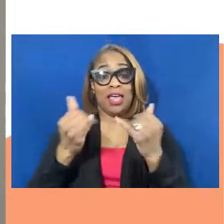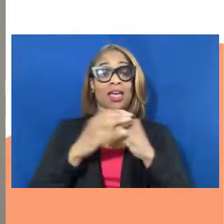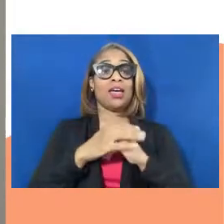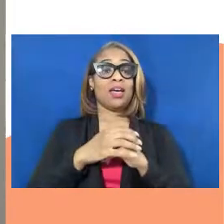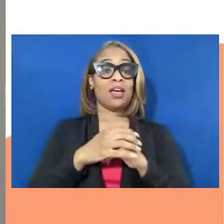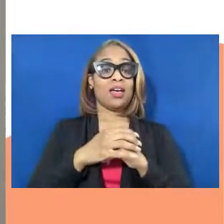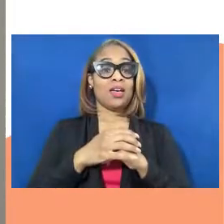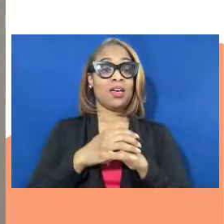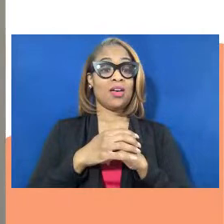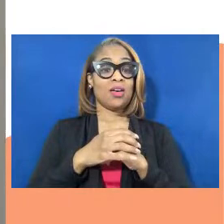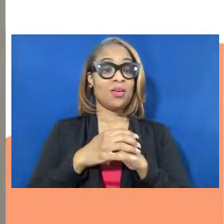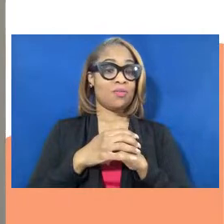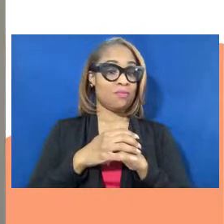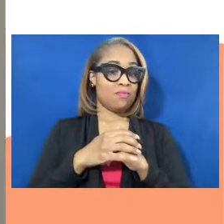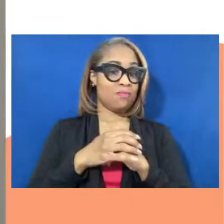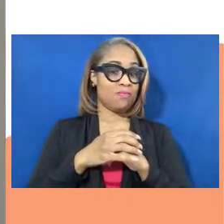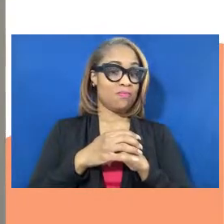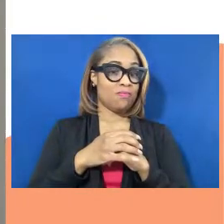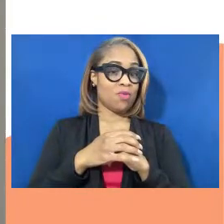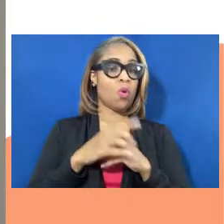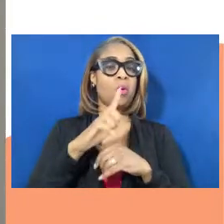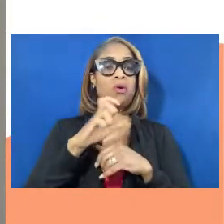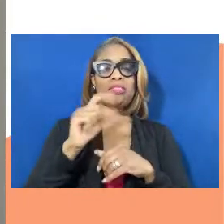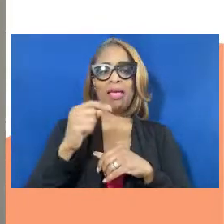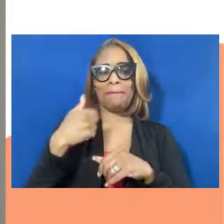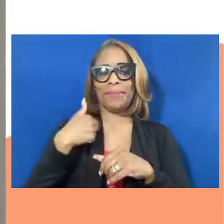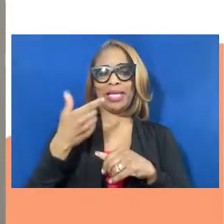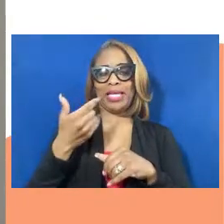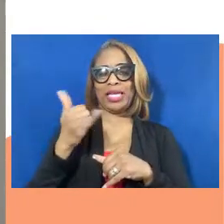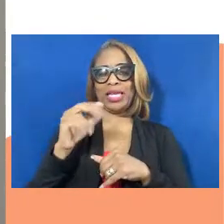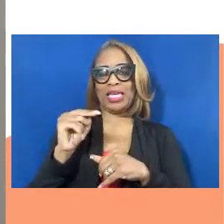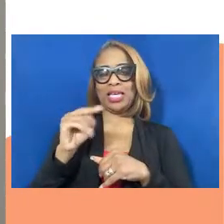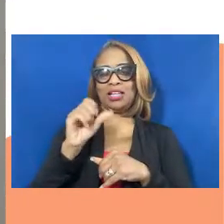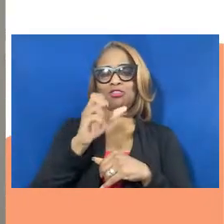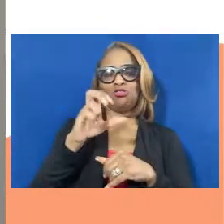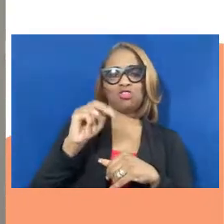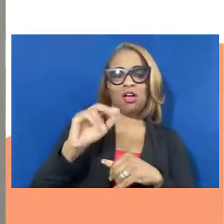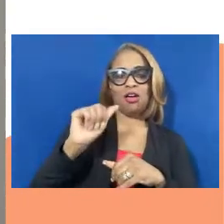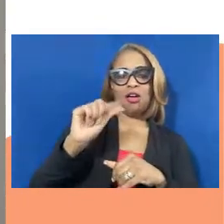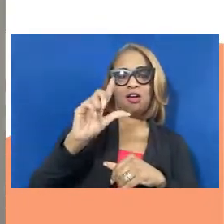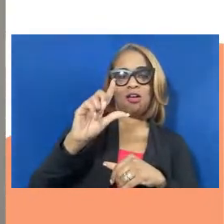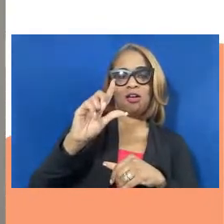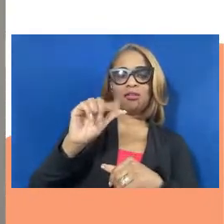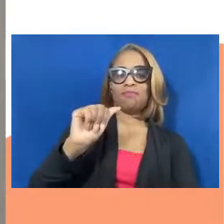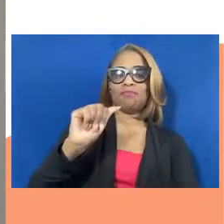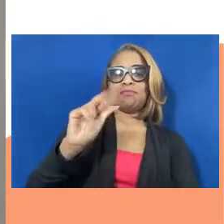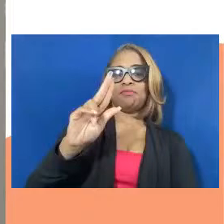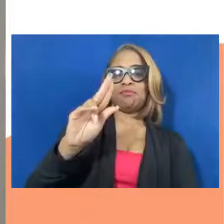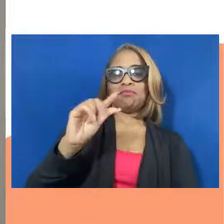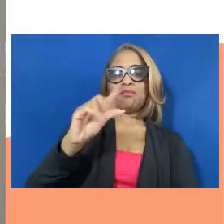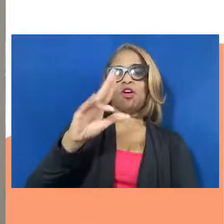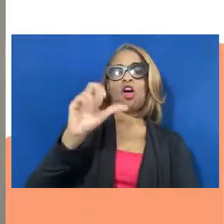our Let Me In by Sean Angus Watson. Wonderful. All right, we're going to pivot from the playlist